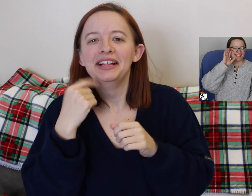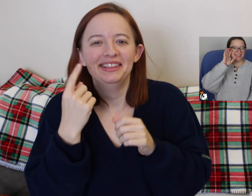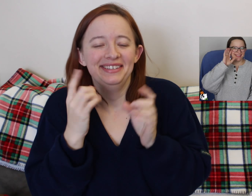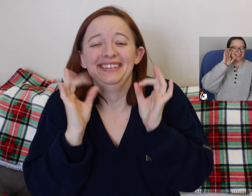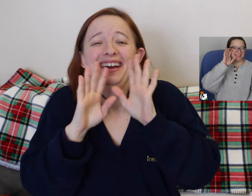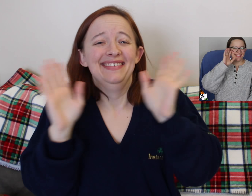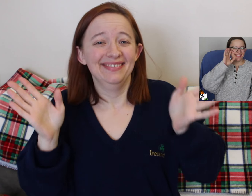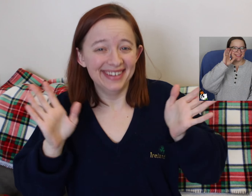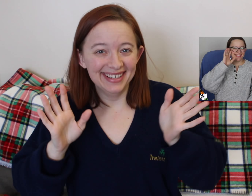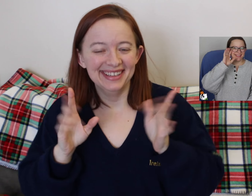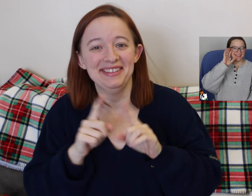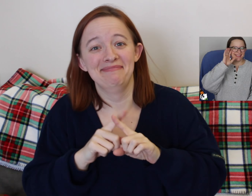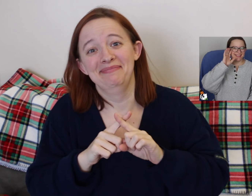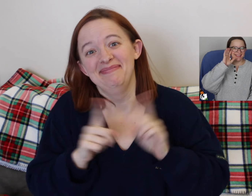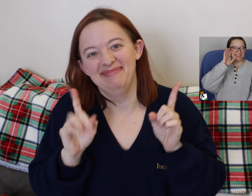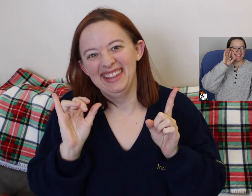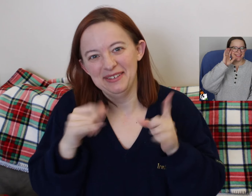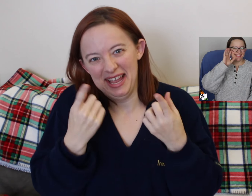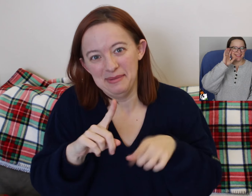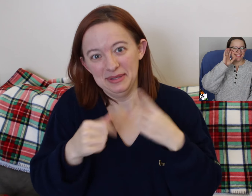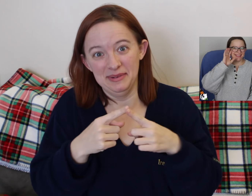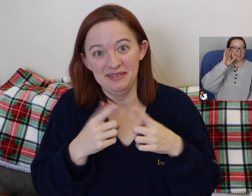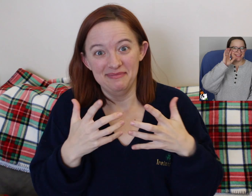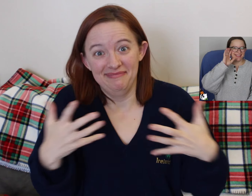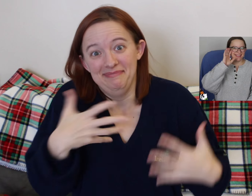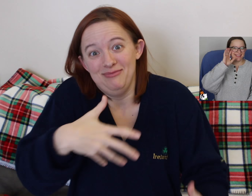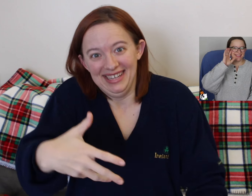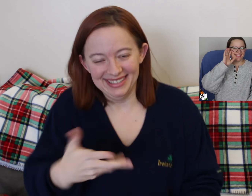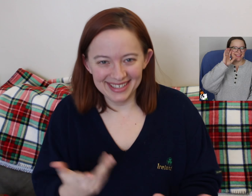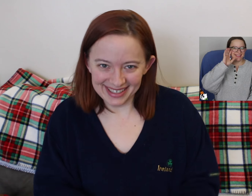So recently I watched my old "What's In My Hospital Bag" video here.